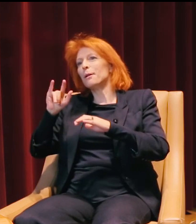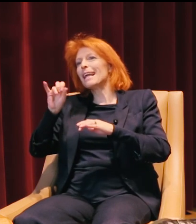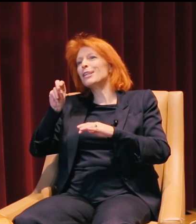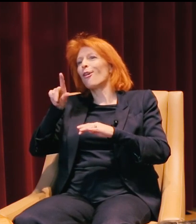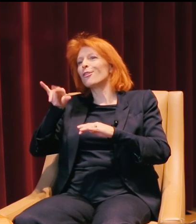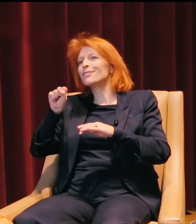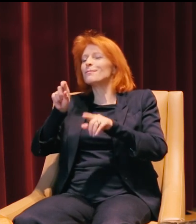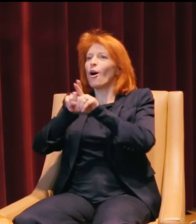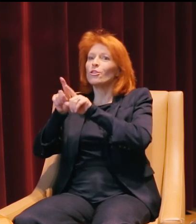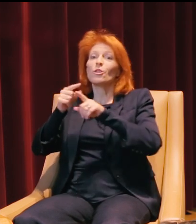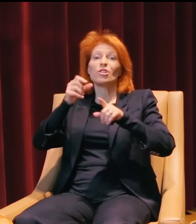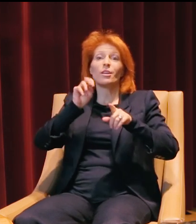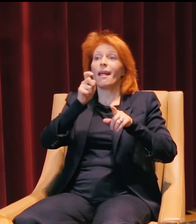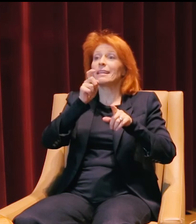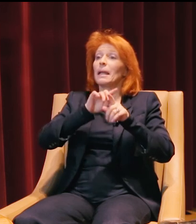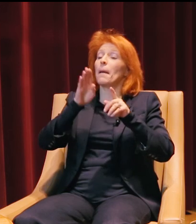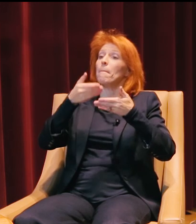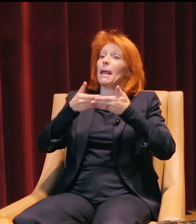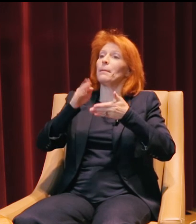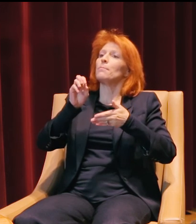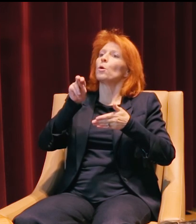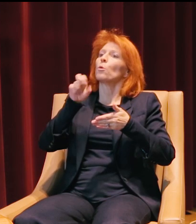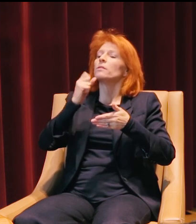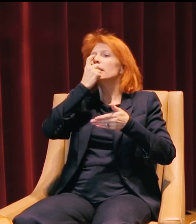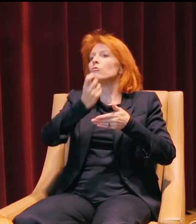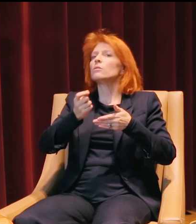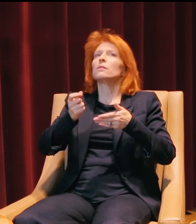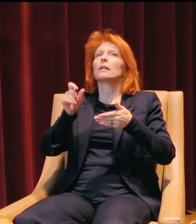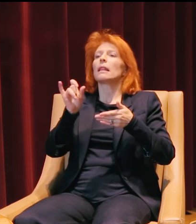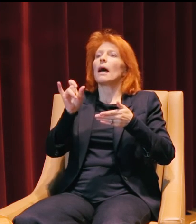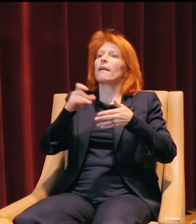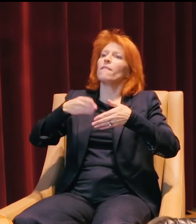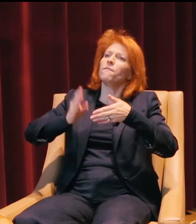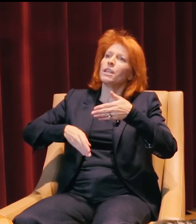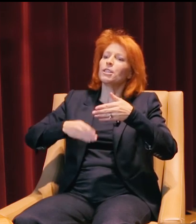but maybe gen-x and baby boomers who'd be interested in finishing some bucket list items